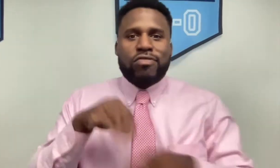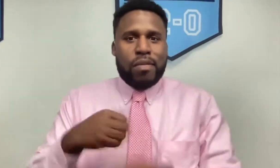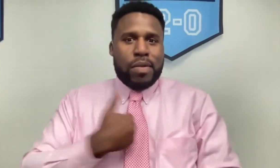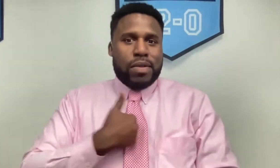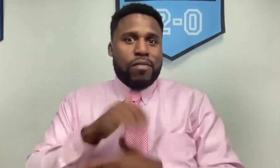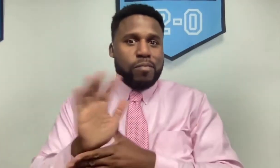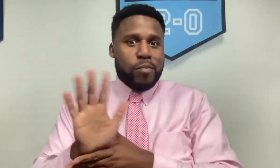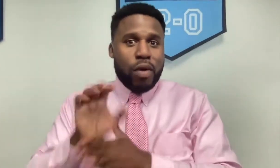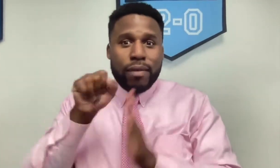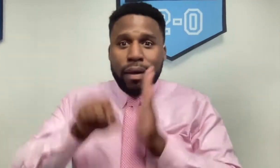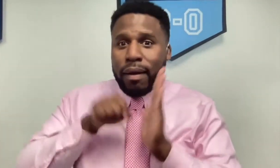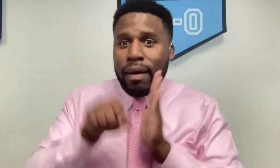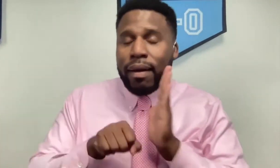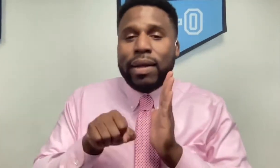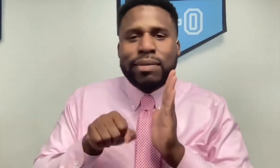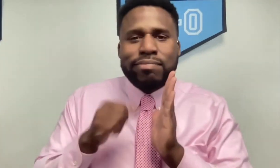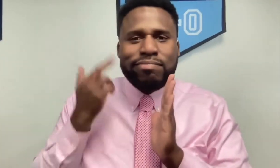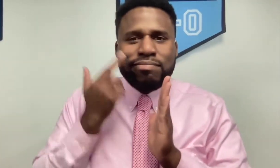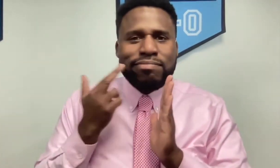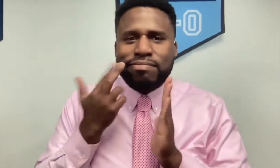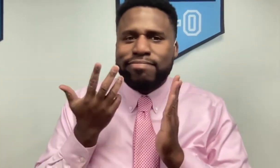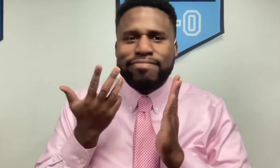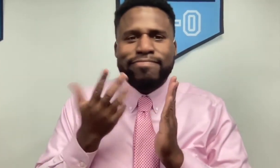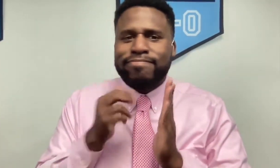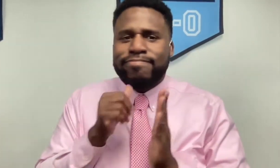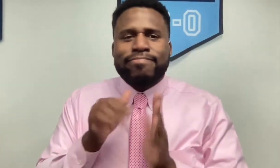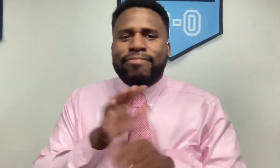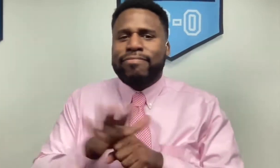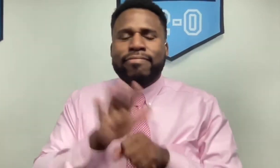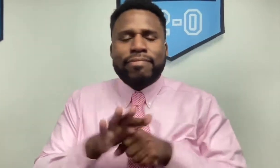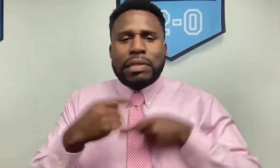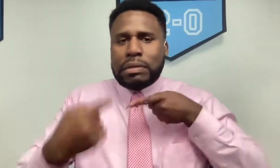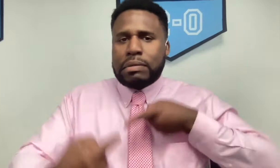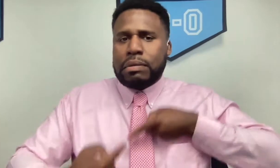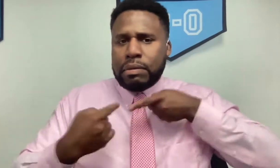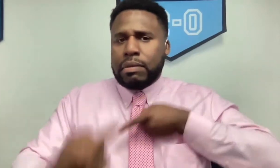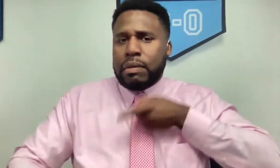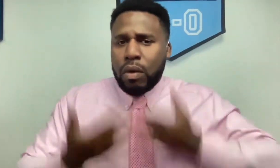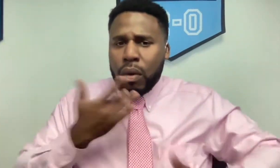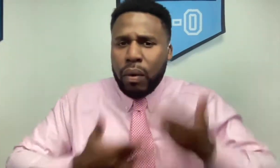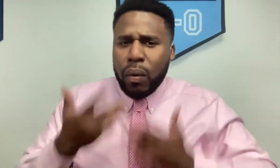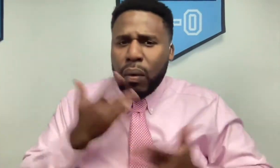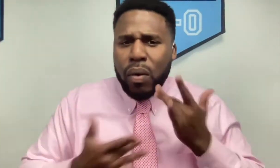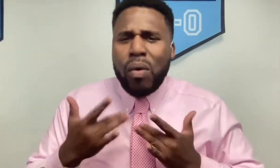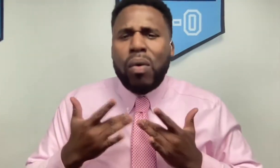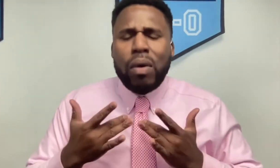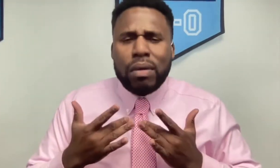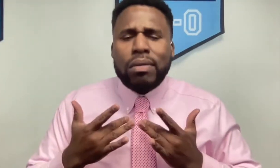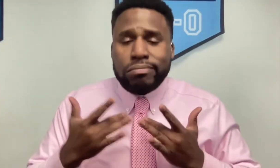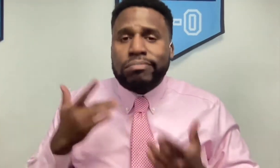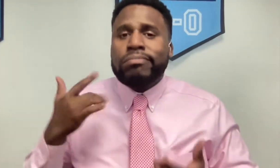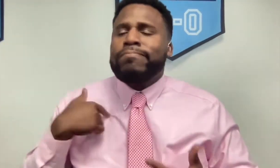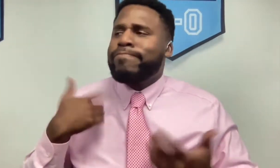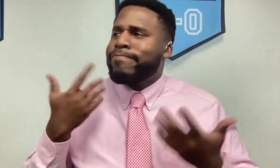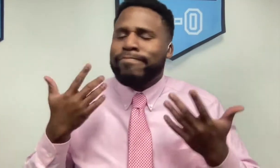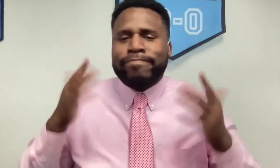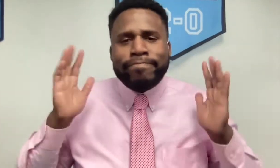and even was involved in filming, myself. But it wasn’t enough. I was still struggling.